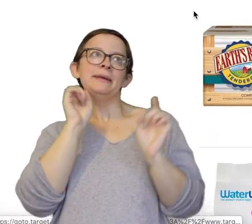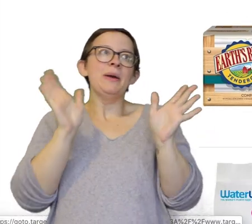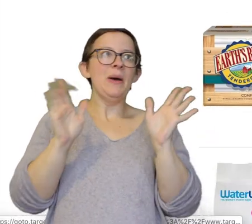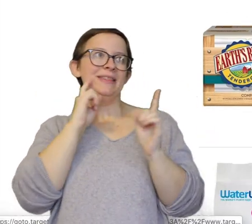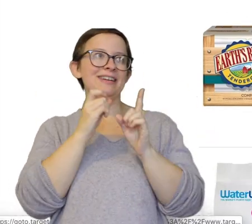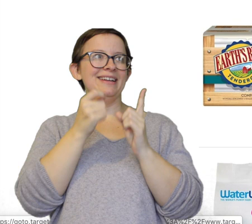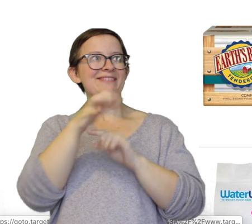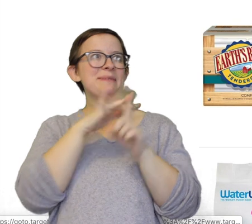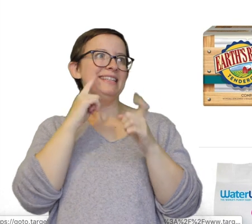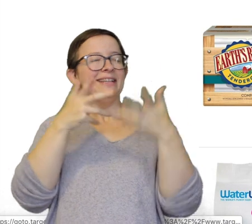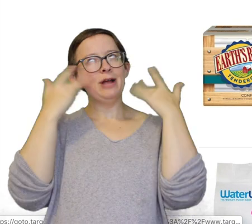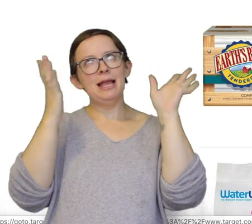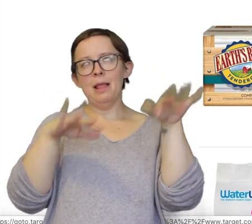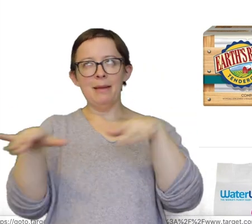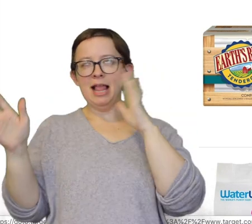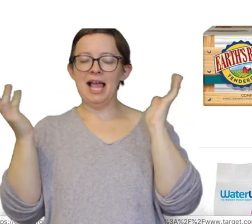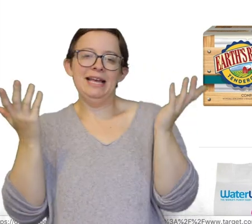"oh they're environmentally friendly blah blah blah".